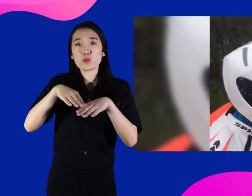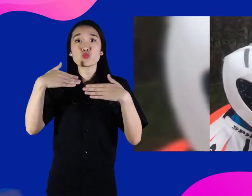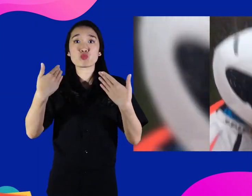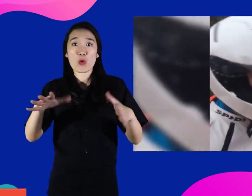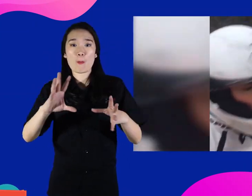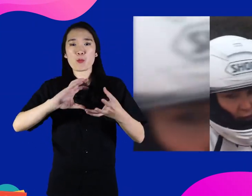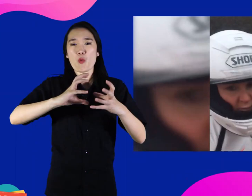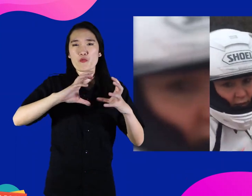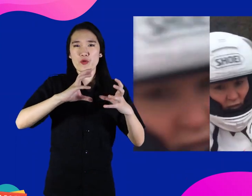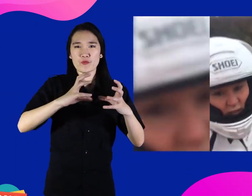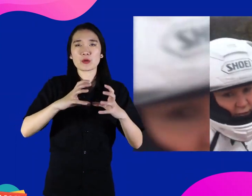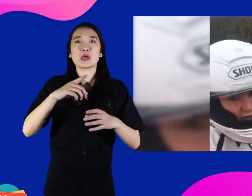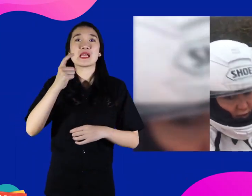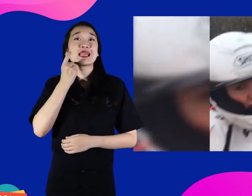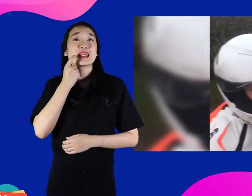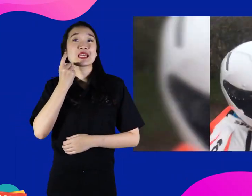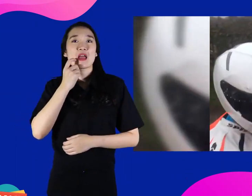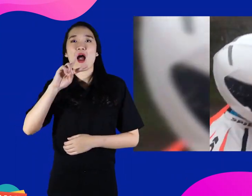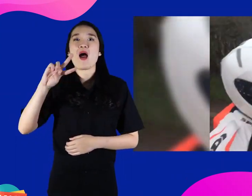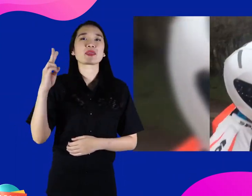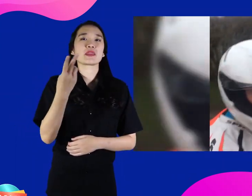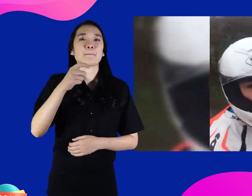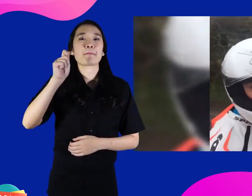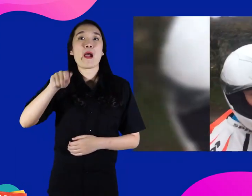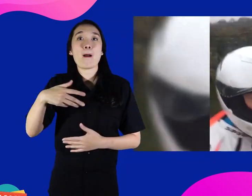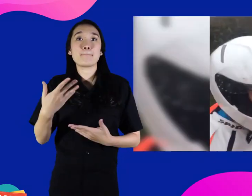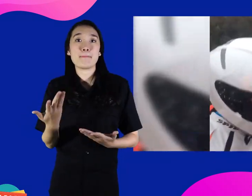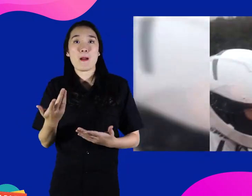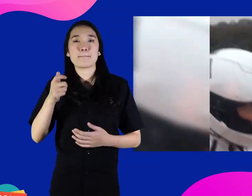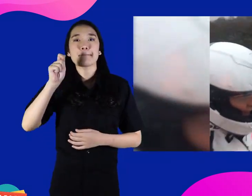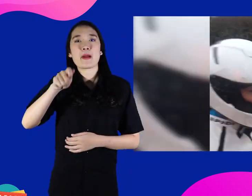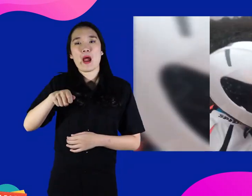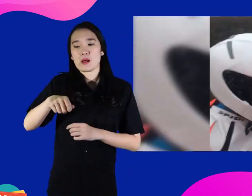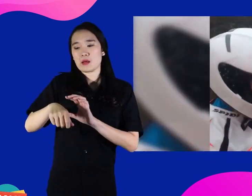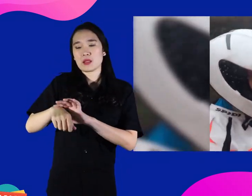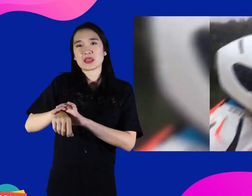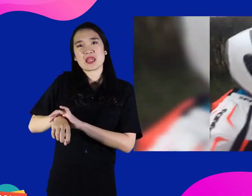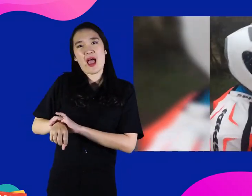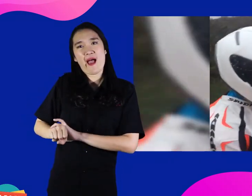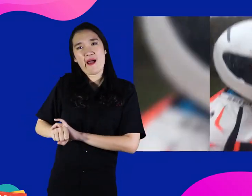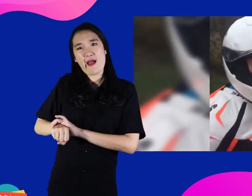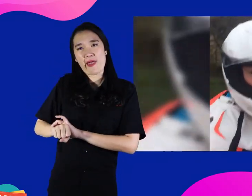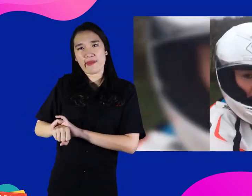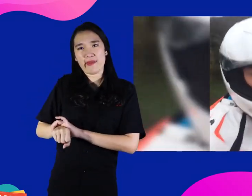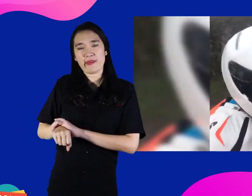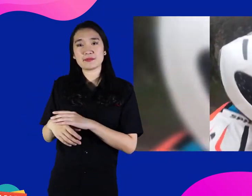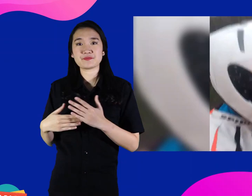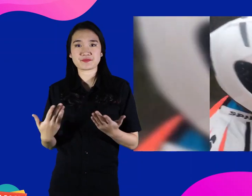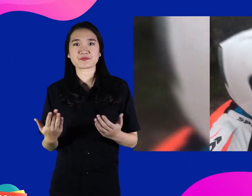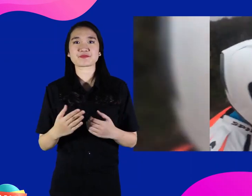and have modified the bike, by changing teeth using hands.